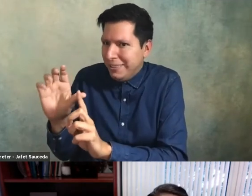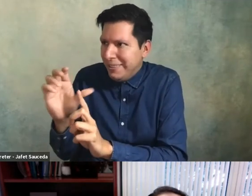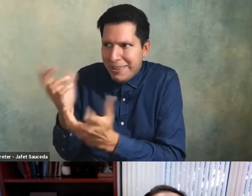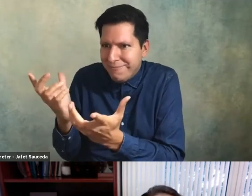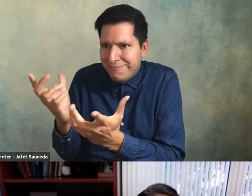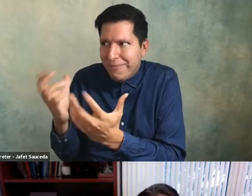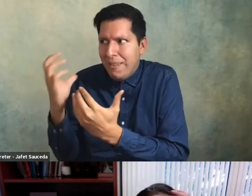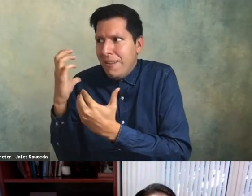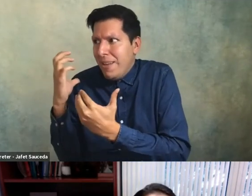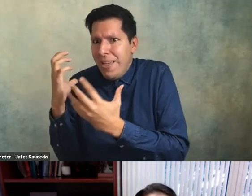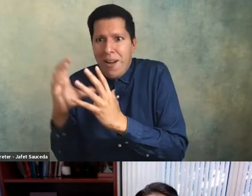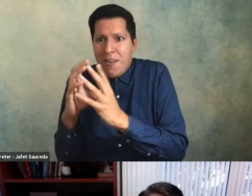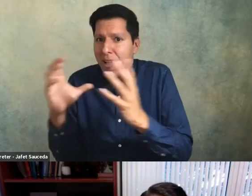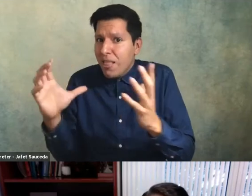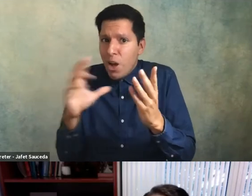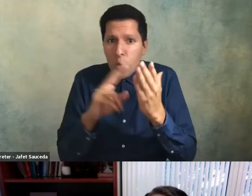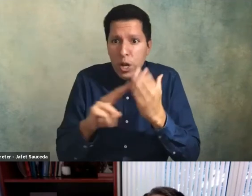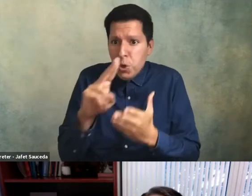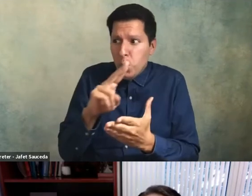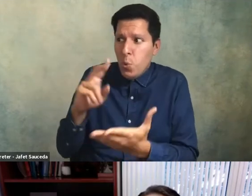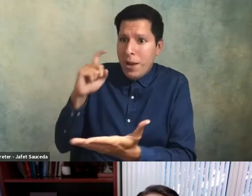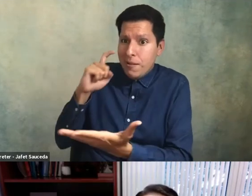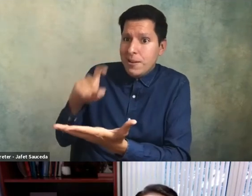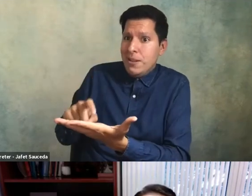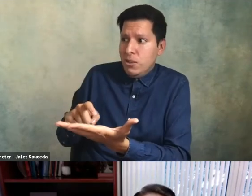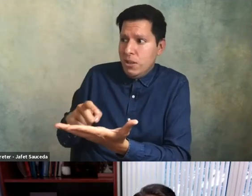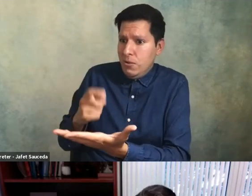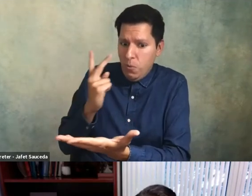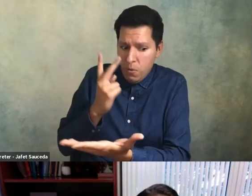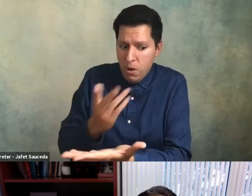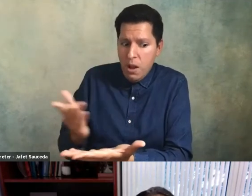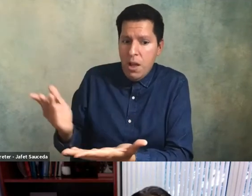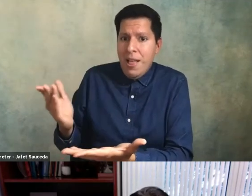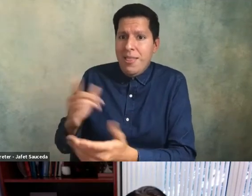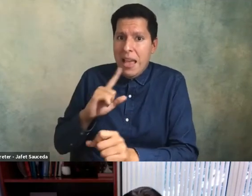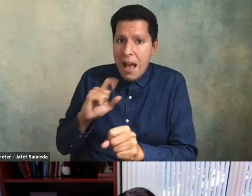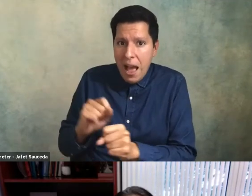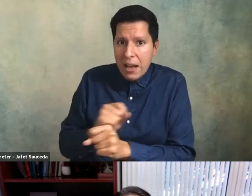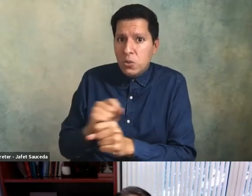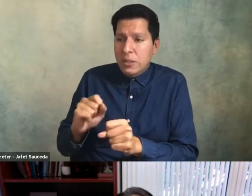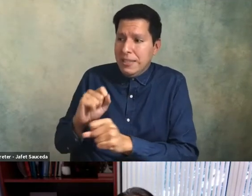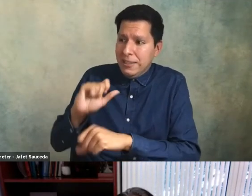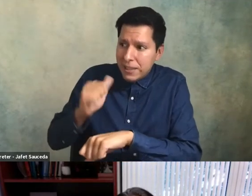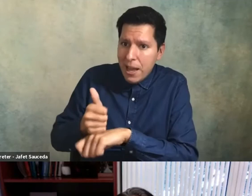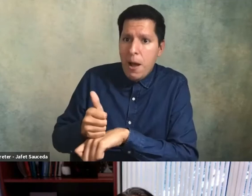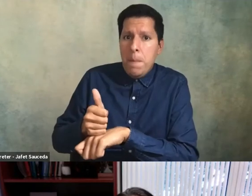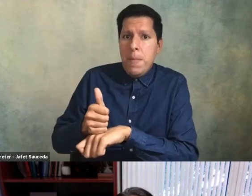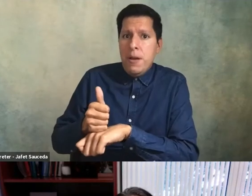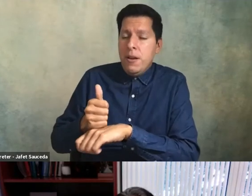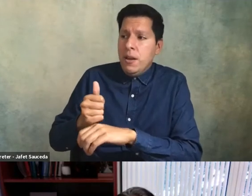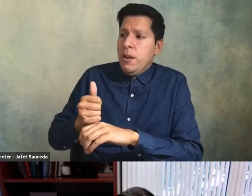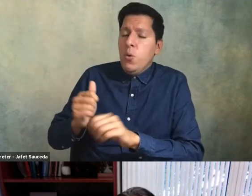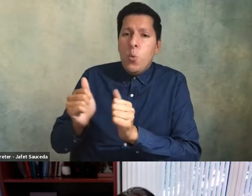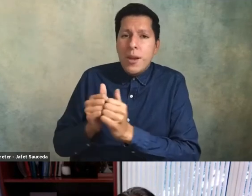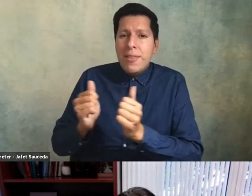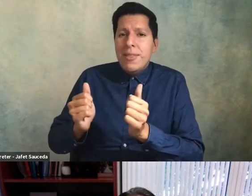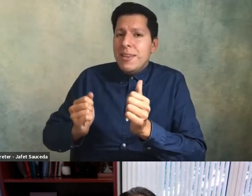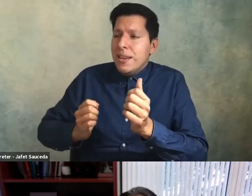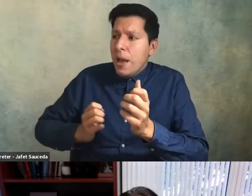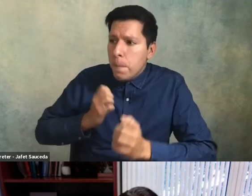recognition or a way to formally articulate that work and in the emotional in investment it takes